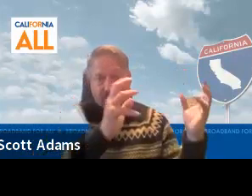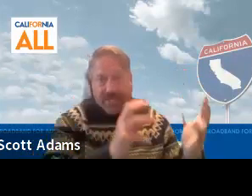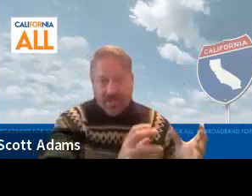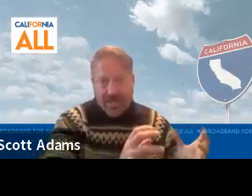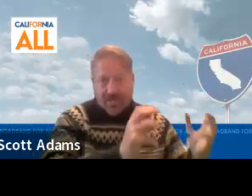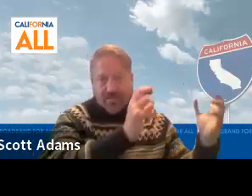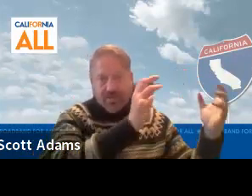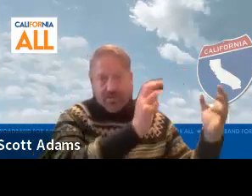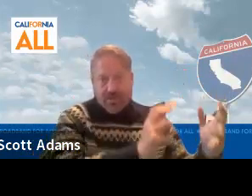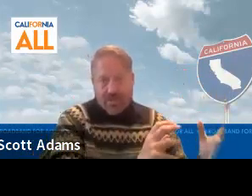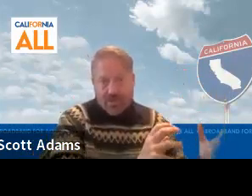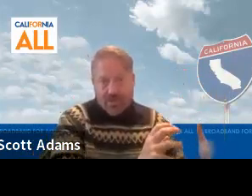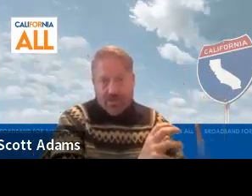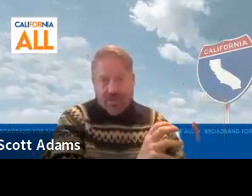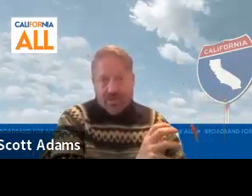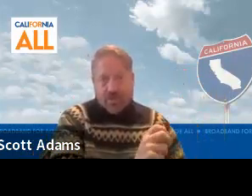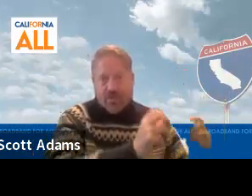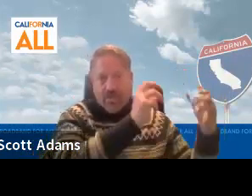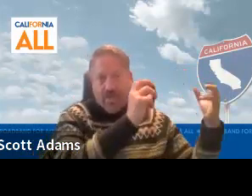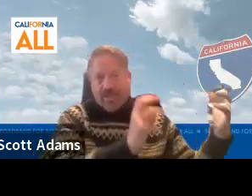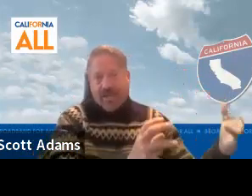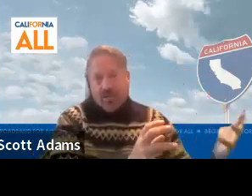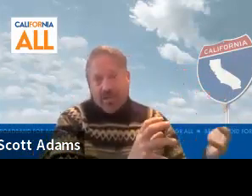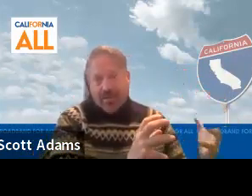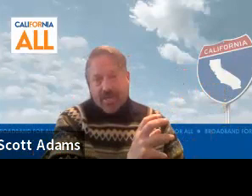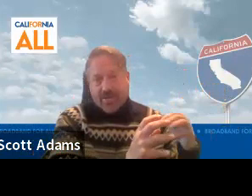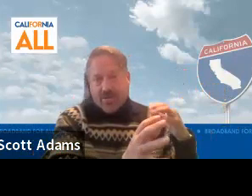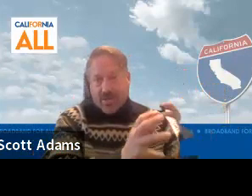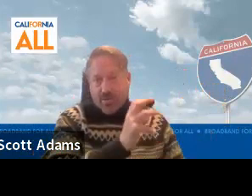but the education folks, the digital that we see inclusion, the health navigators that